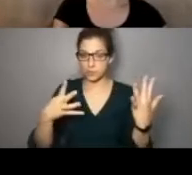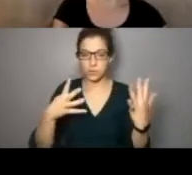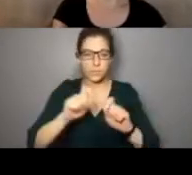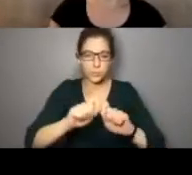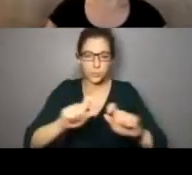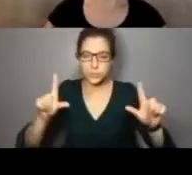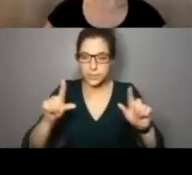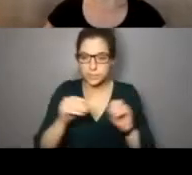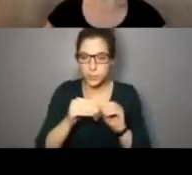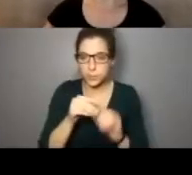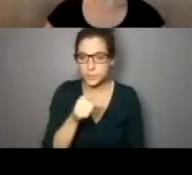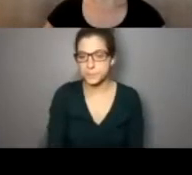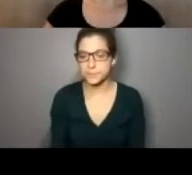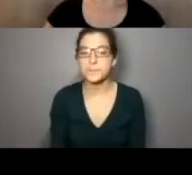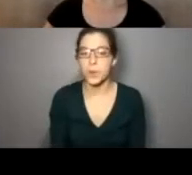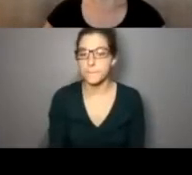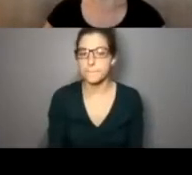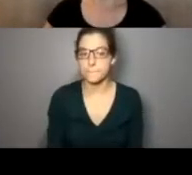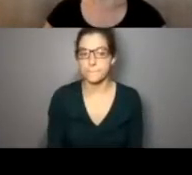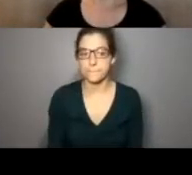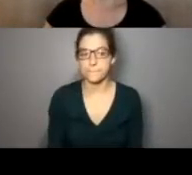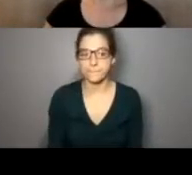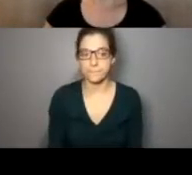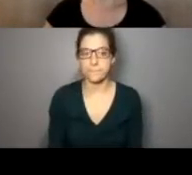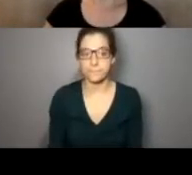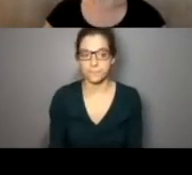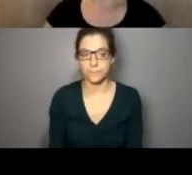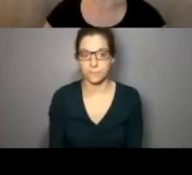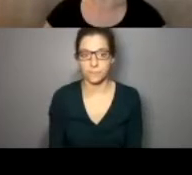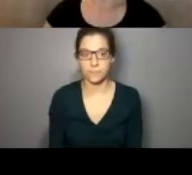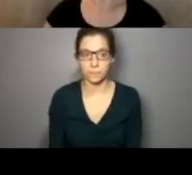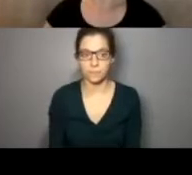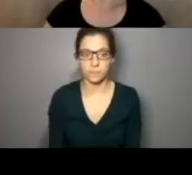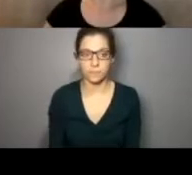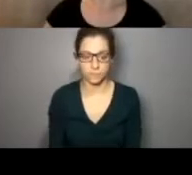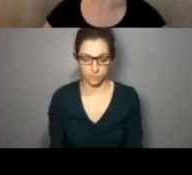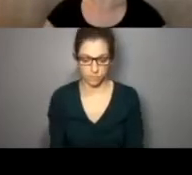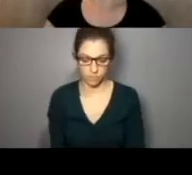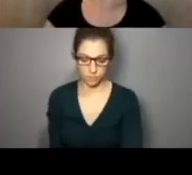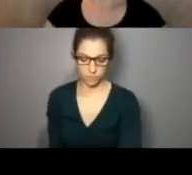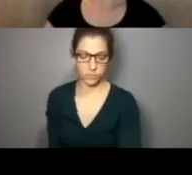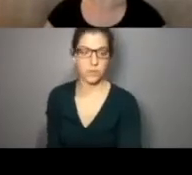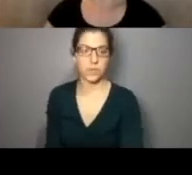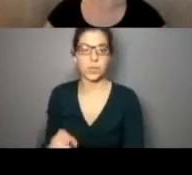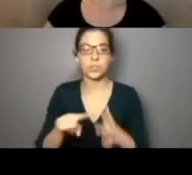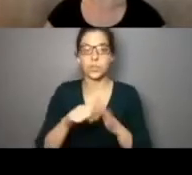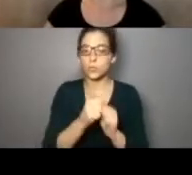me zoom in a little bit. There we go. And it started off here with risk profiles